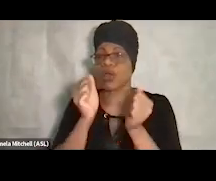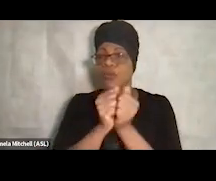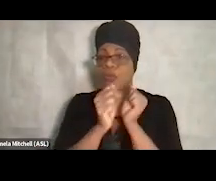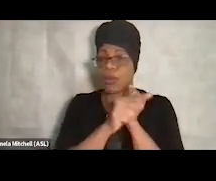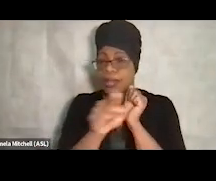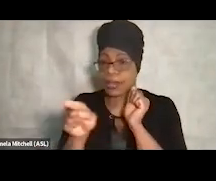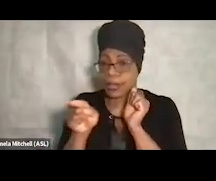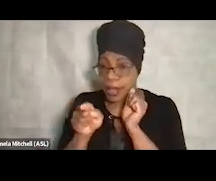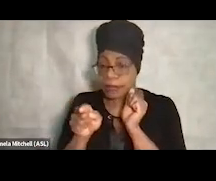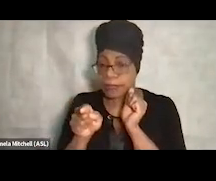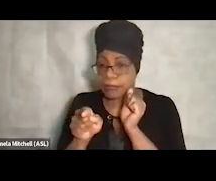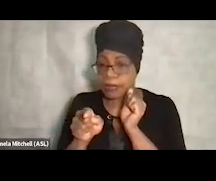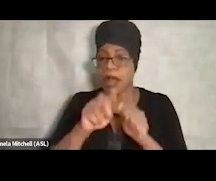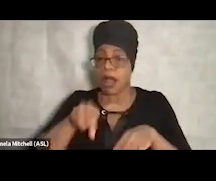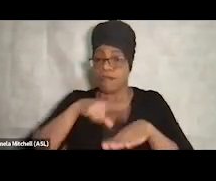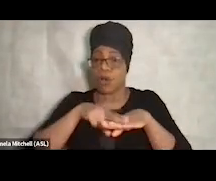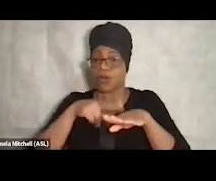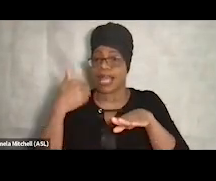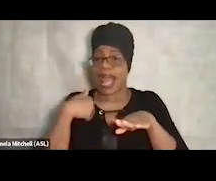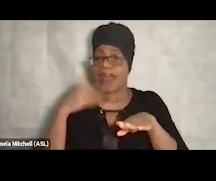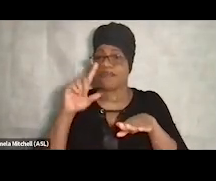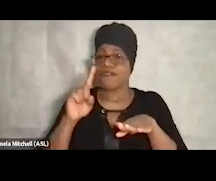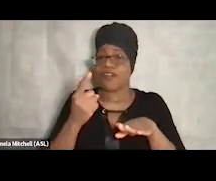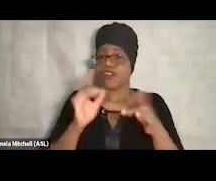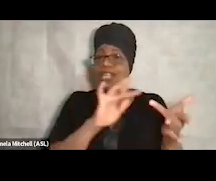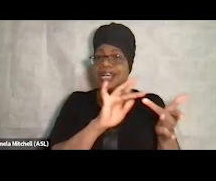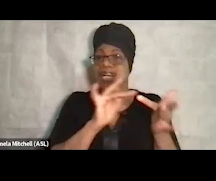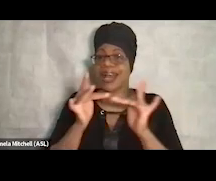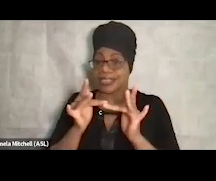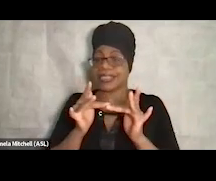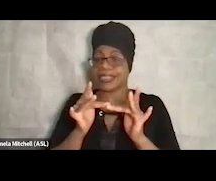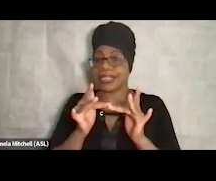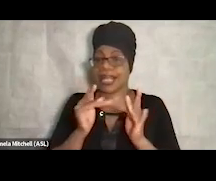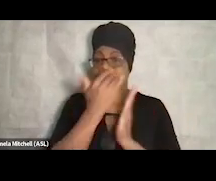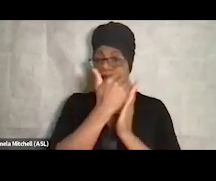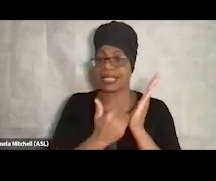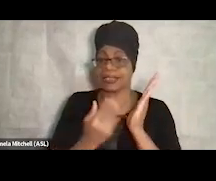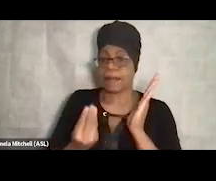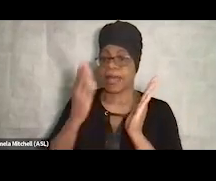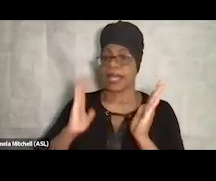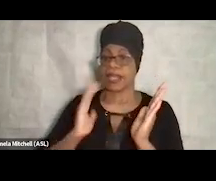Certainly they have the first contact with many of our unhoused neighbors, and it's an opportunity